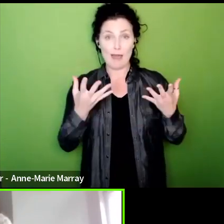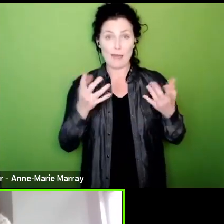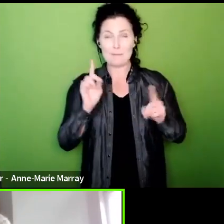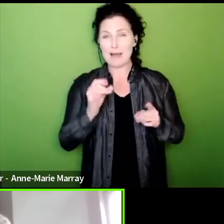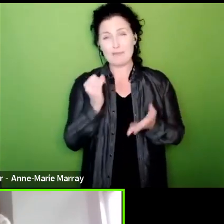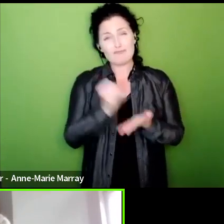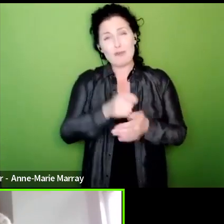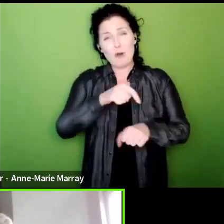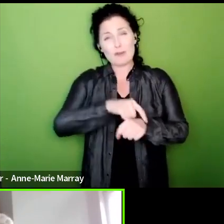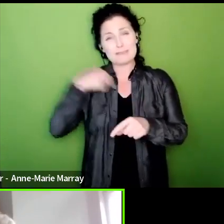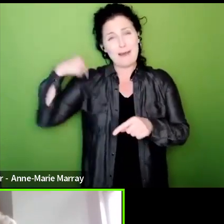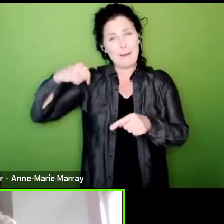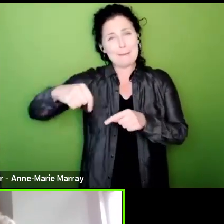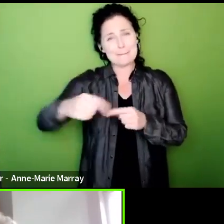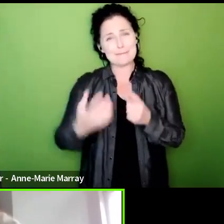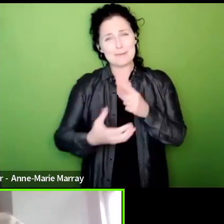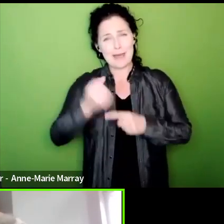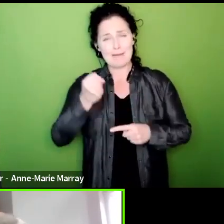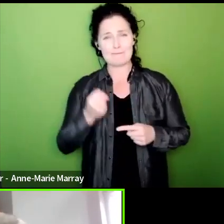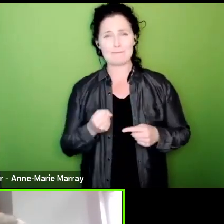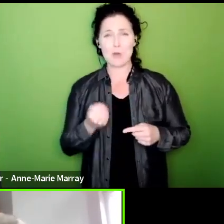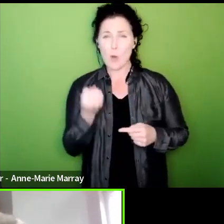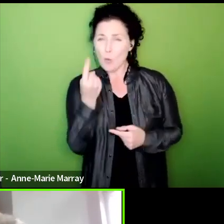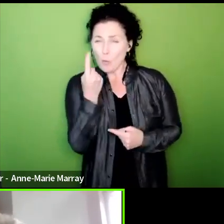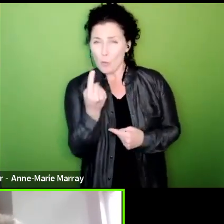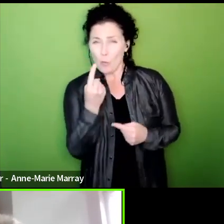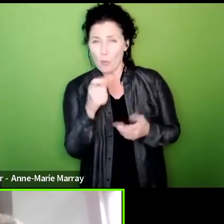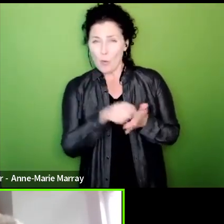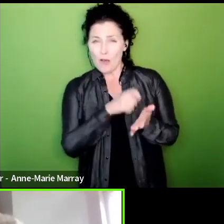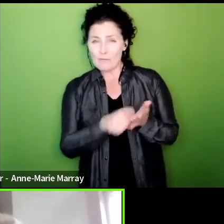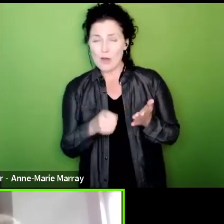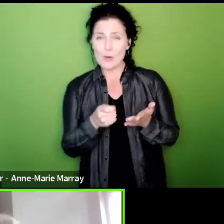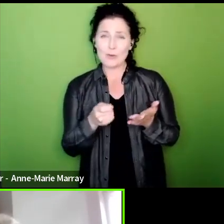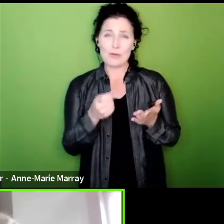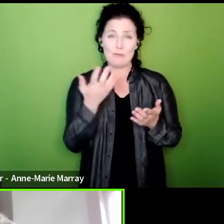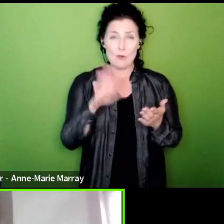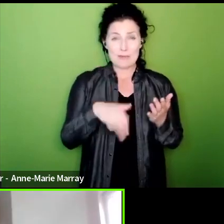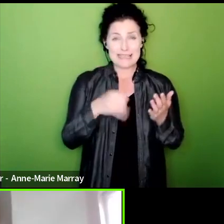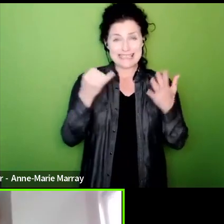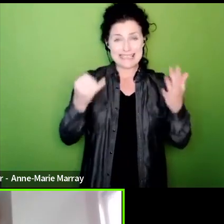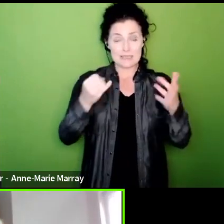vote in six employers would have got another six employers over the line I think it is important